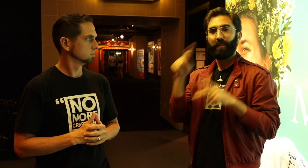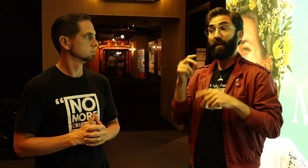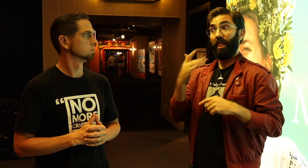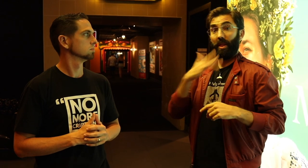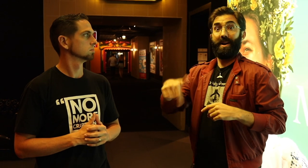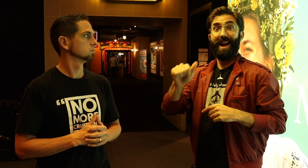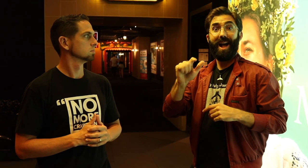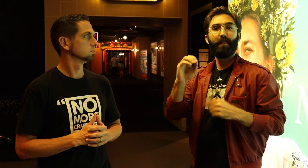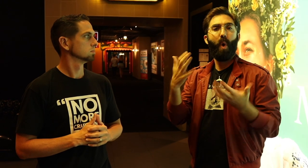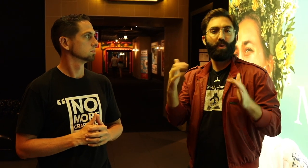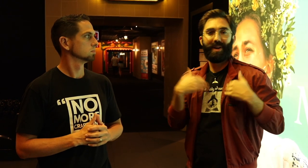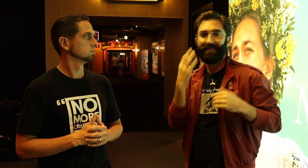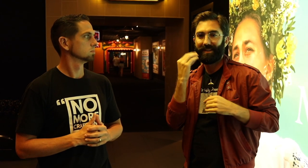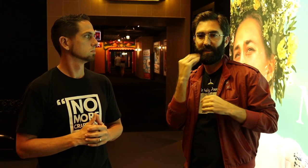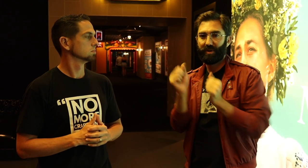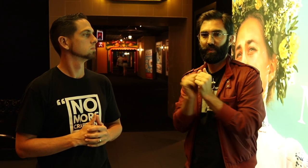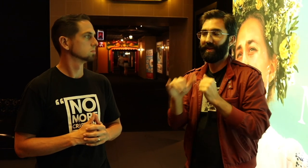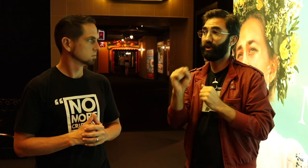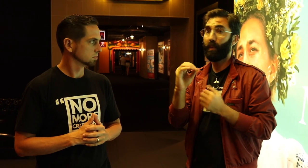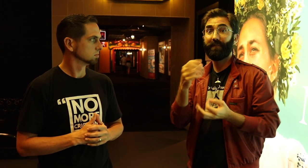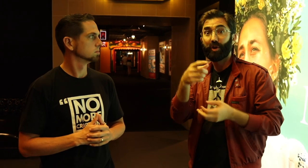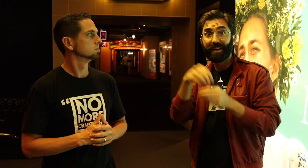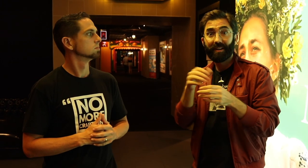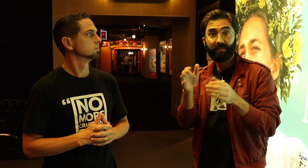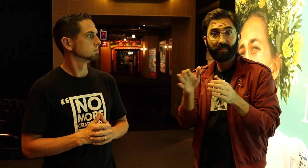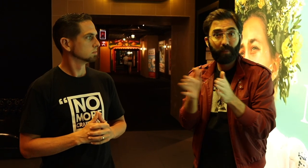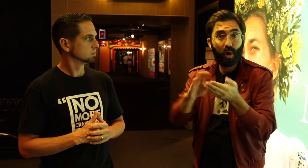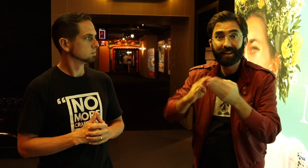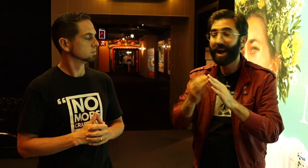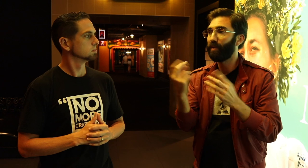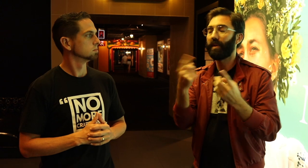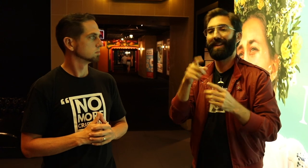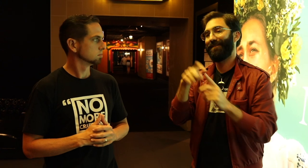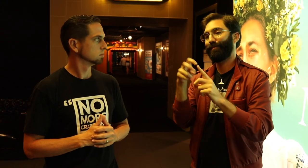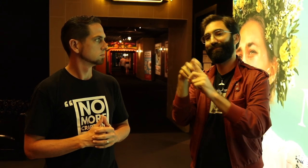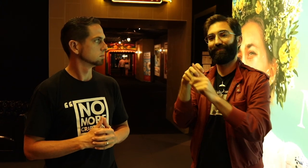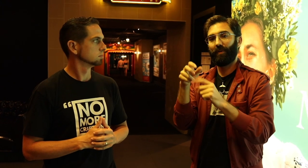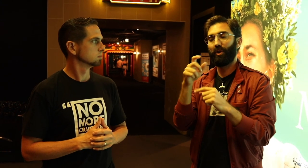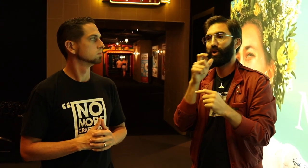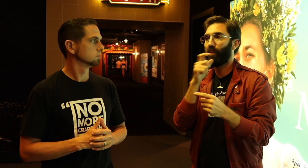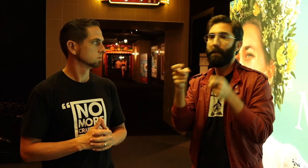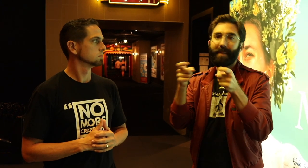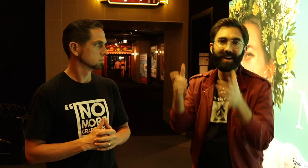Luckily, the Alamo already has experience with that so if you're in a small town or something like that, you'd have to track down the manager